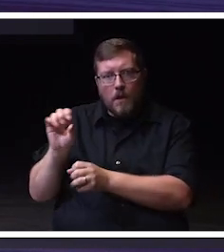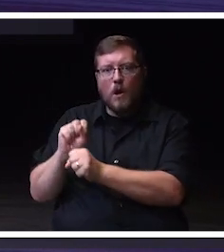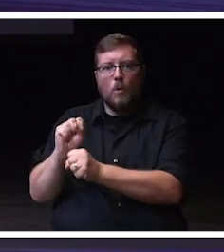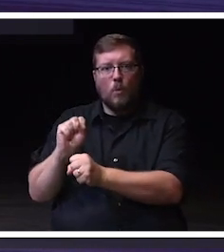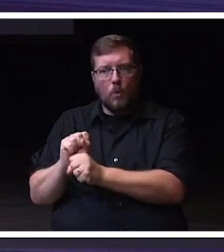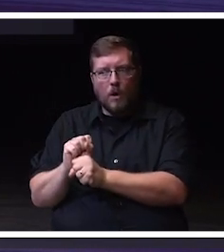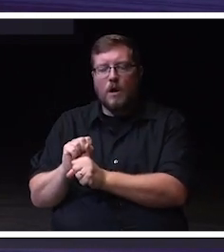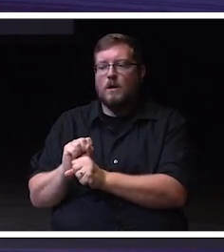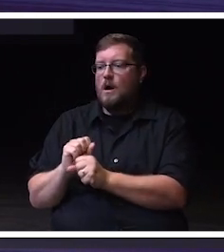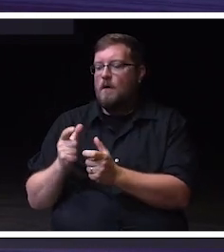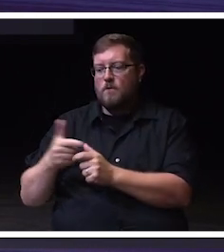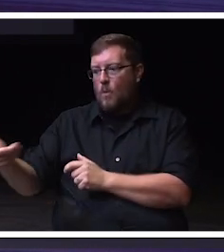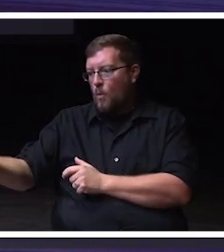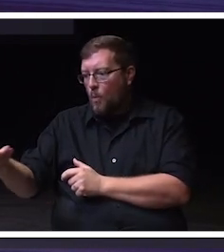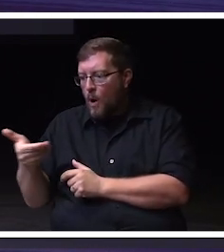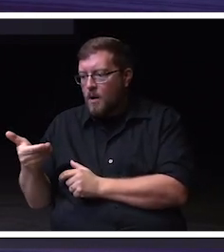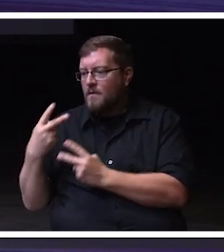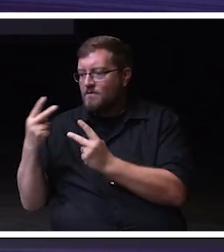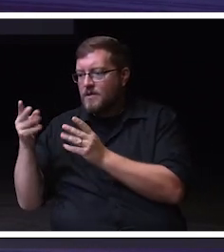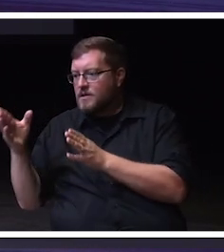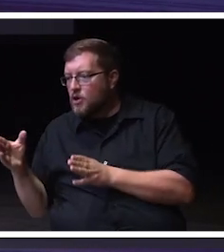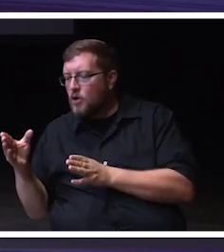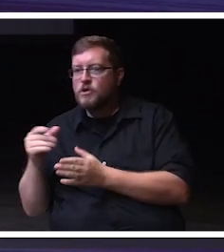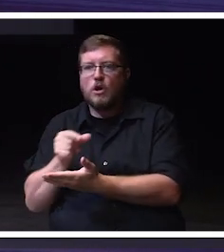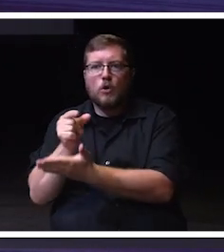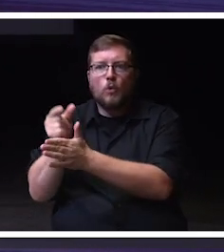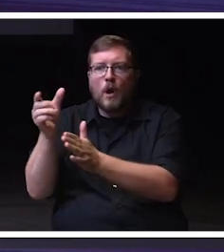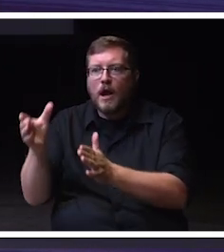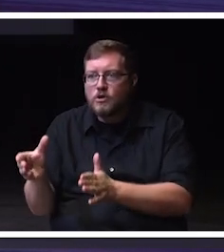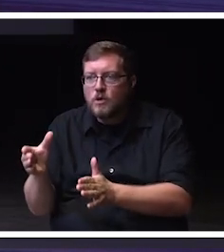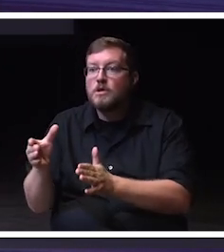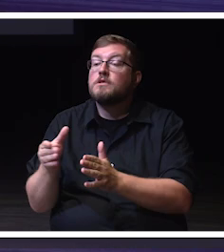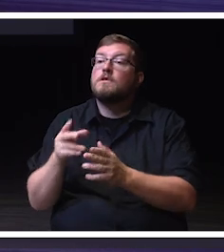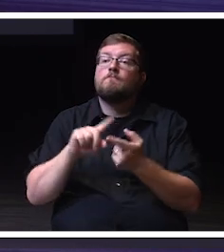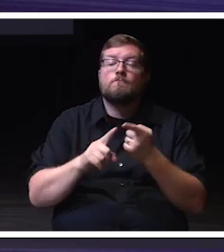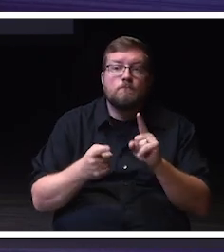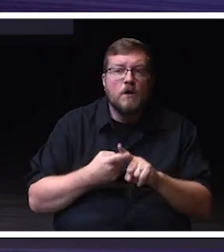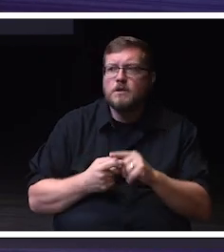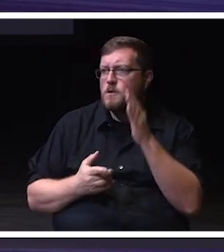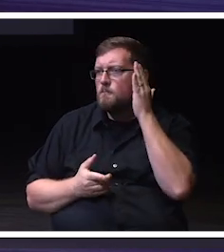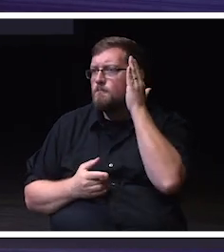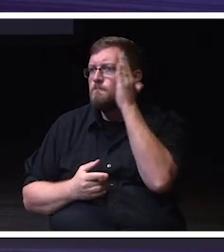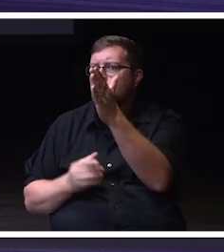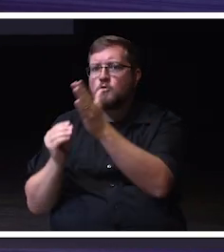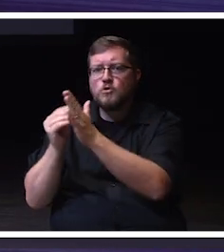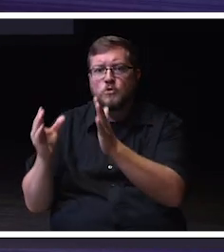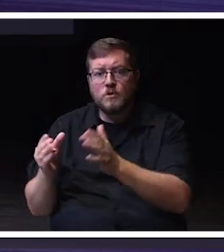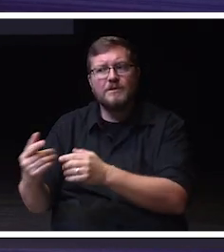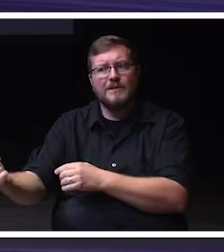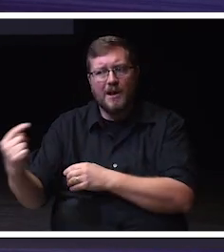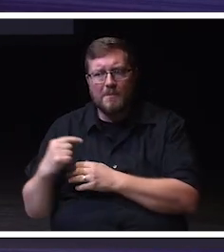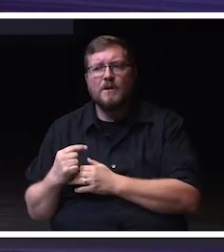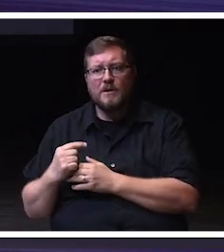alumni, friends, and future Warhawks into our spaces. Thank you for them. U matter.